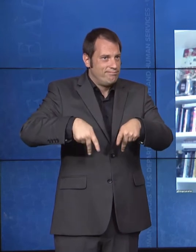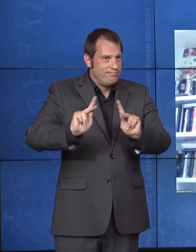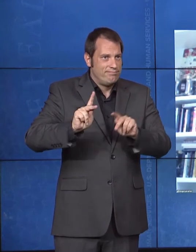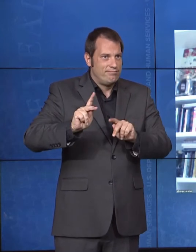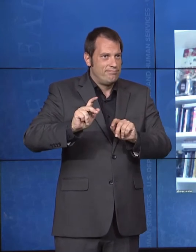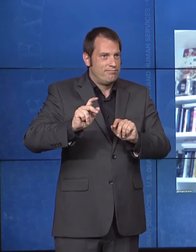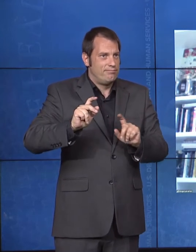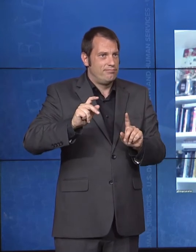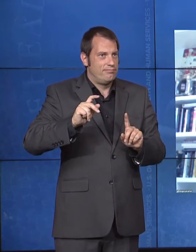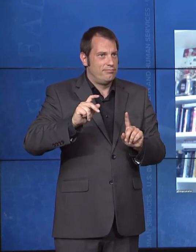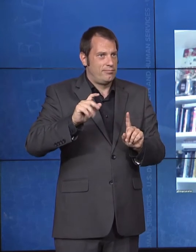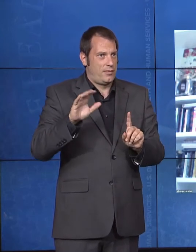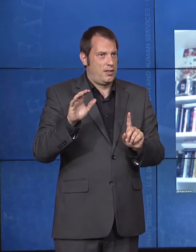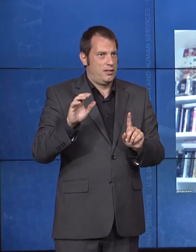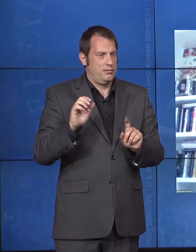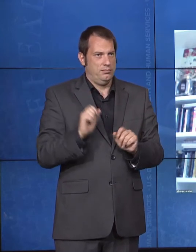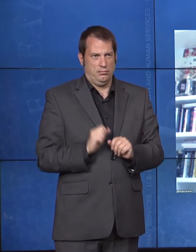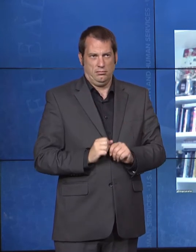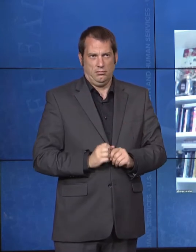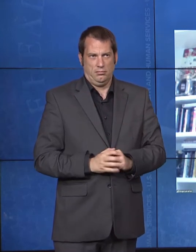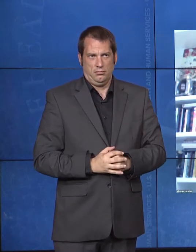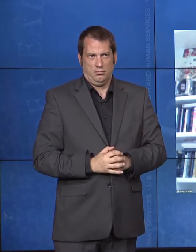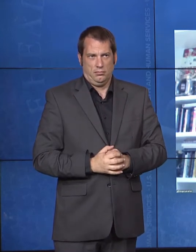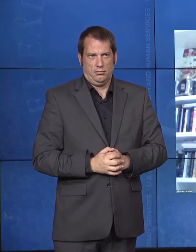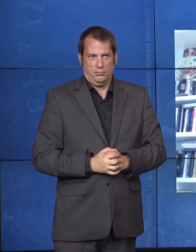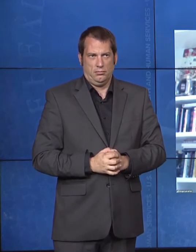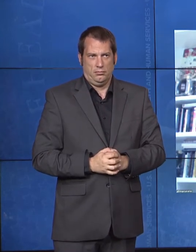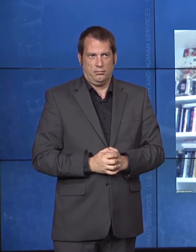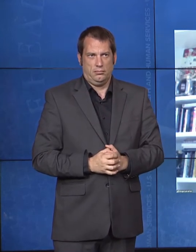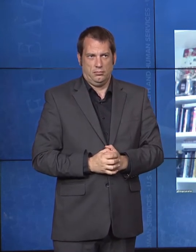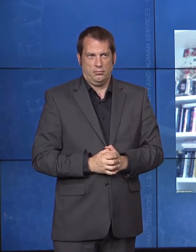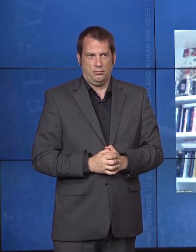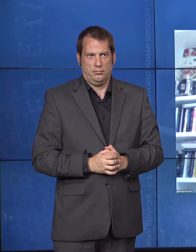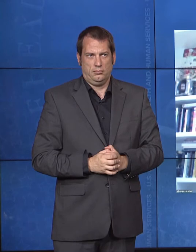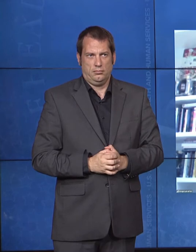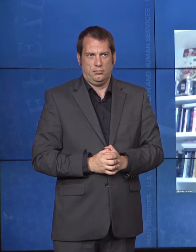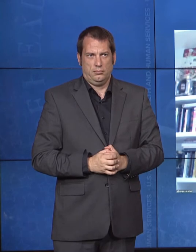was used against her to say she was not fit. They didn't even do an individualized assessment